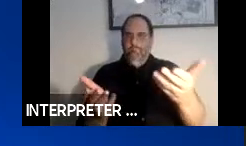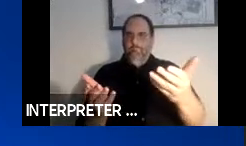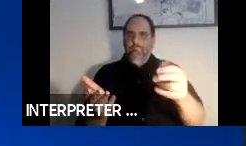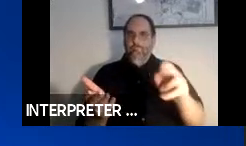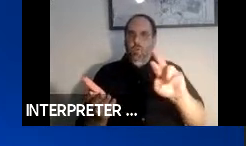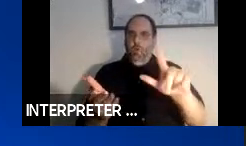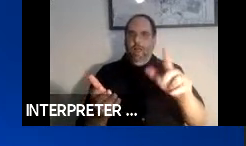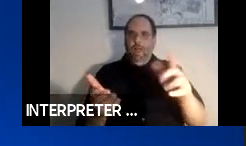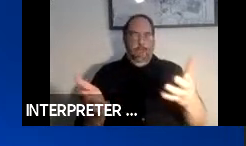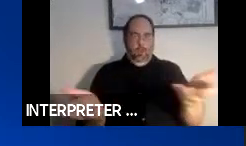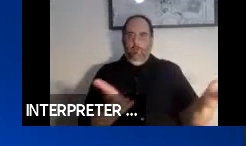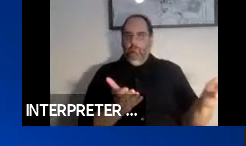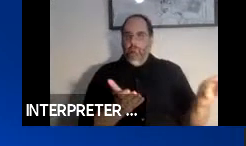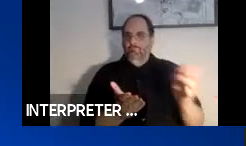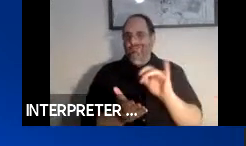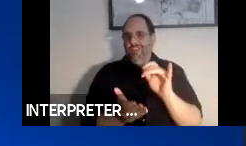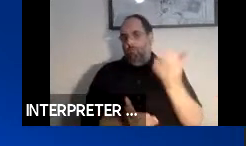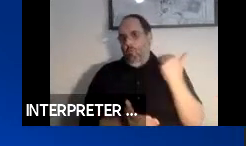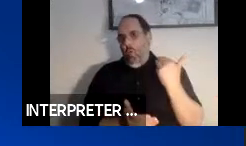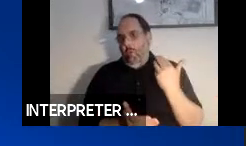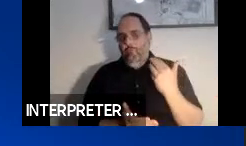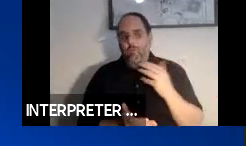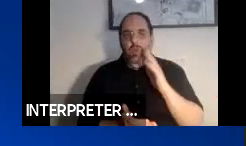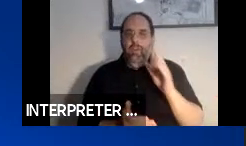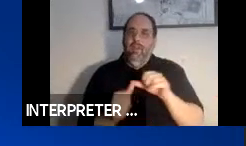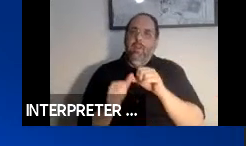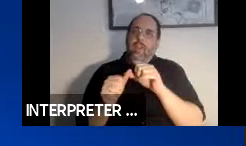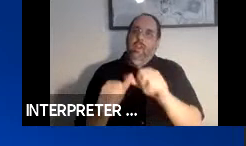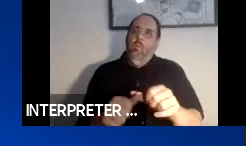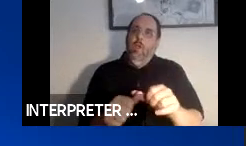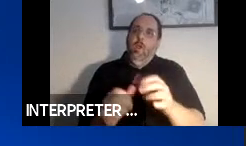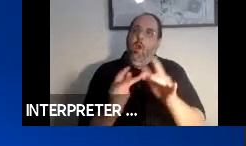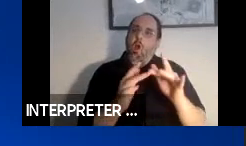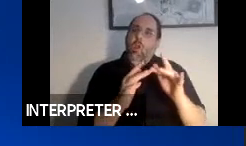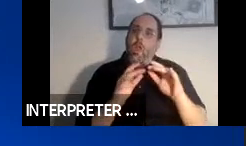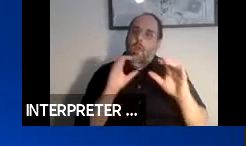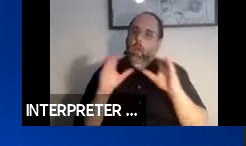session is no different so we're going to have a continuing online conversation please about